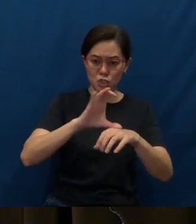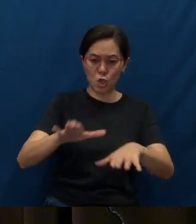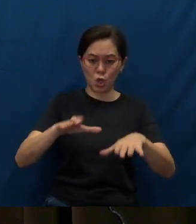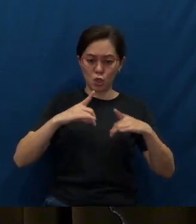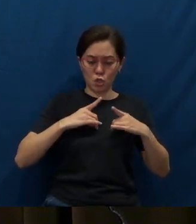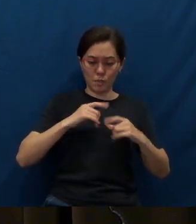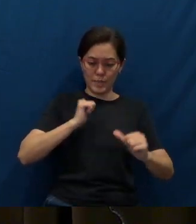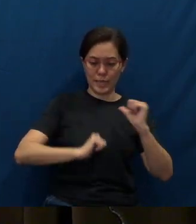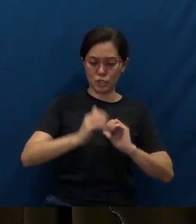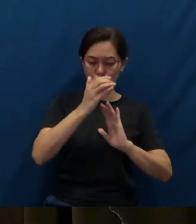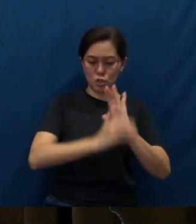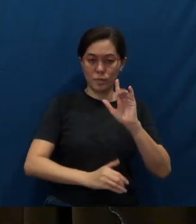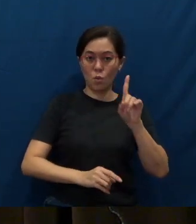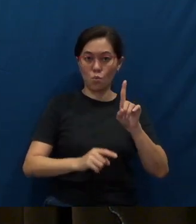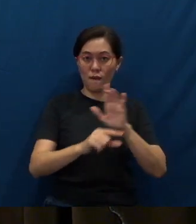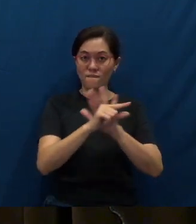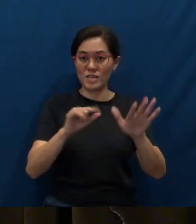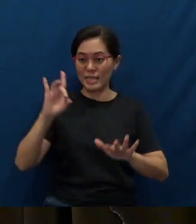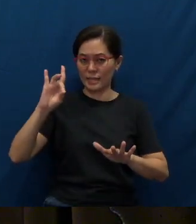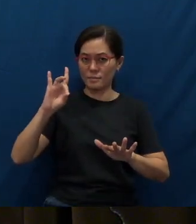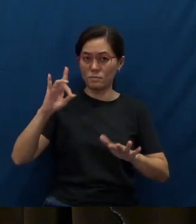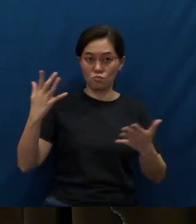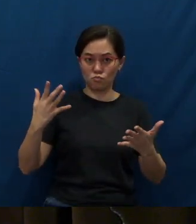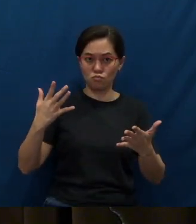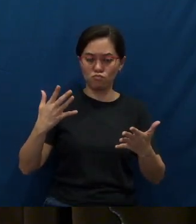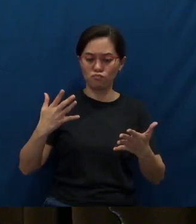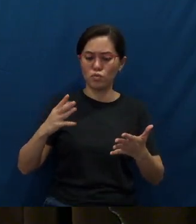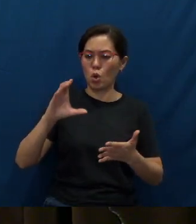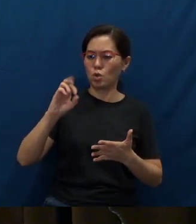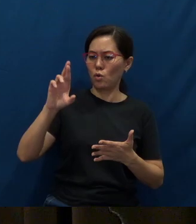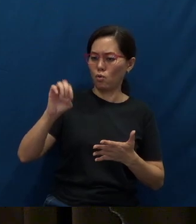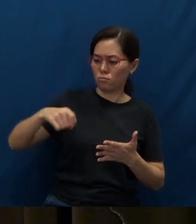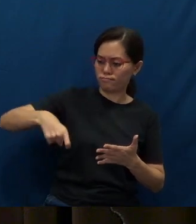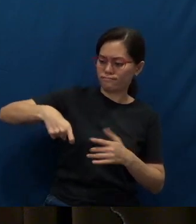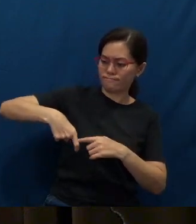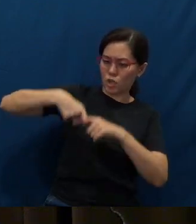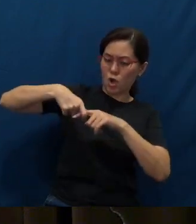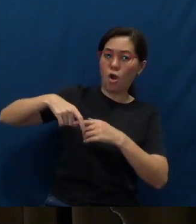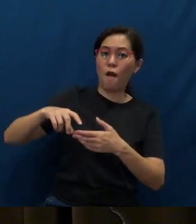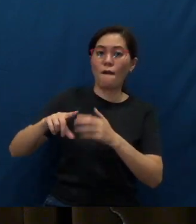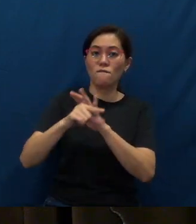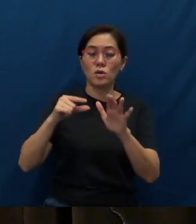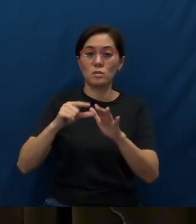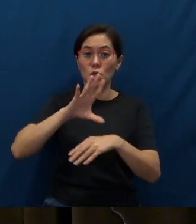verse 8 as their anchor verse for their missionary endeavors, including our church.